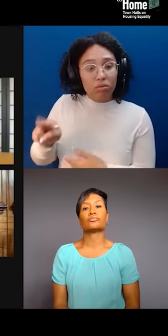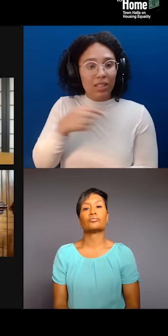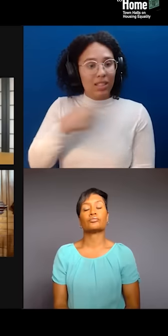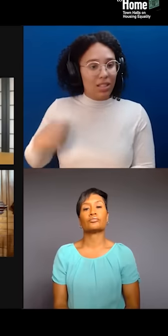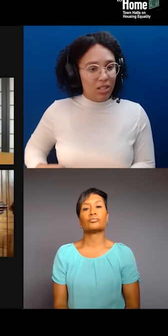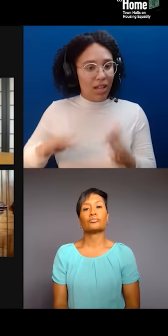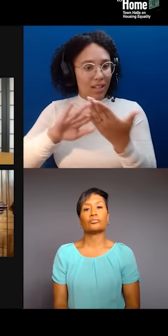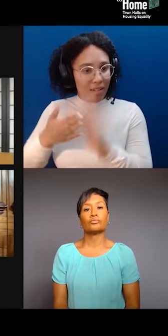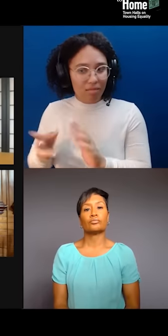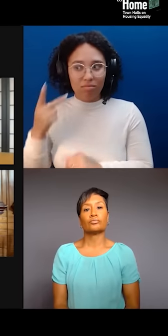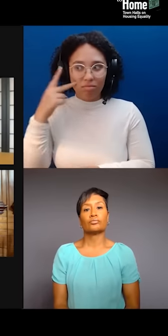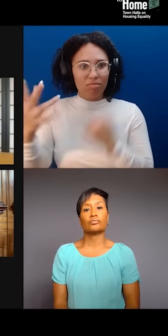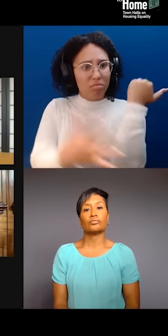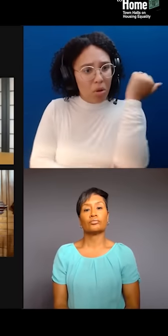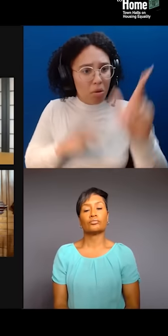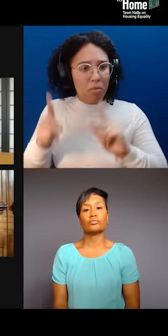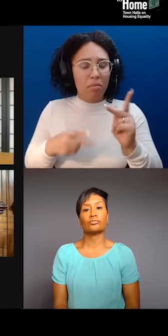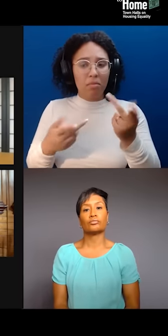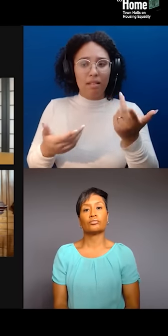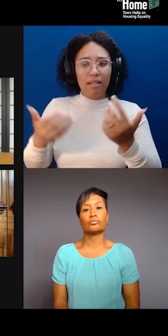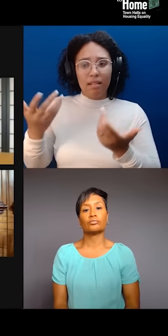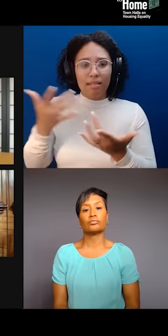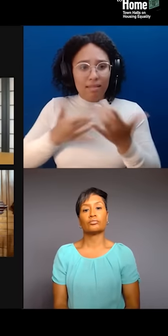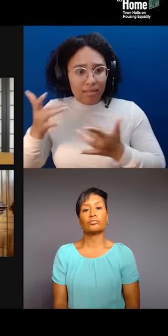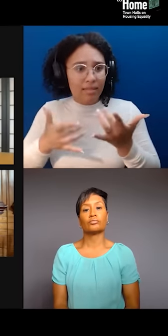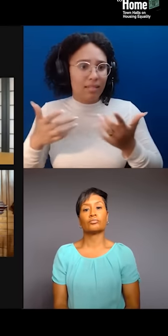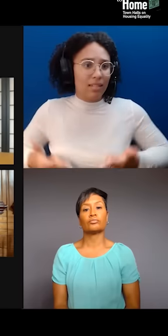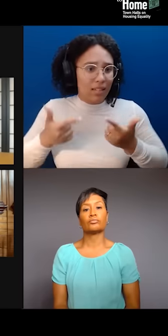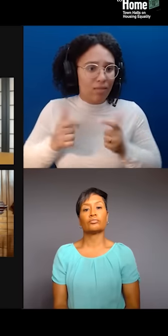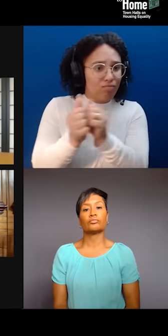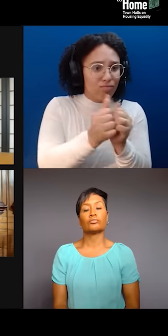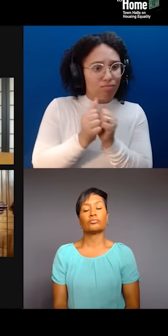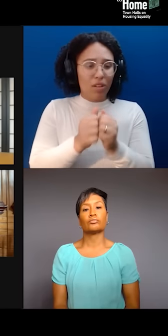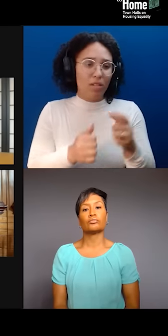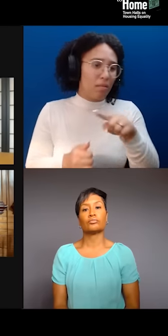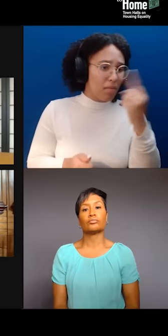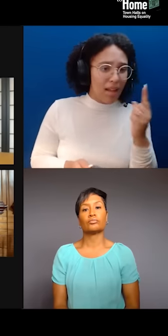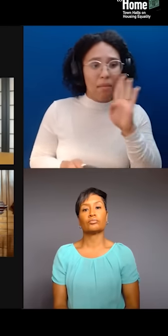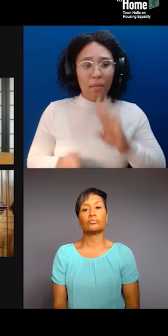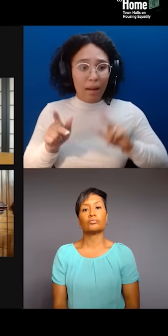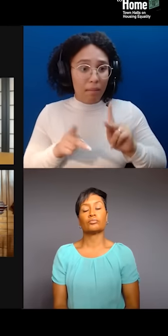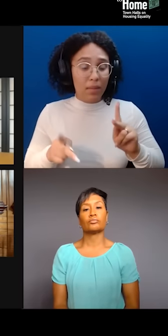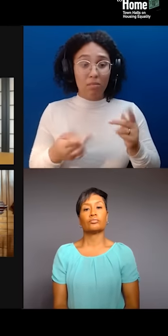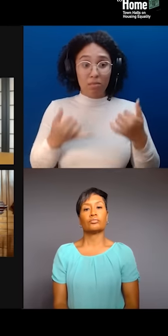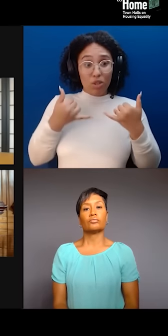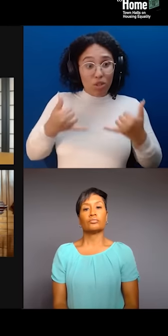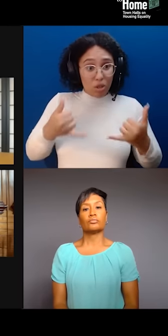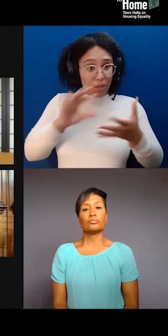But the narrative, the dominant narrative, they try to pit us against each other, and we have to continue to remember that we have much more in common than differences.